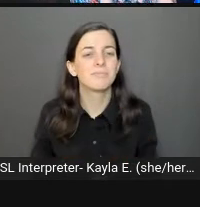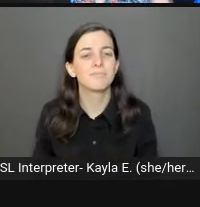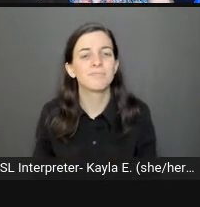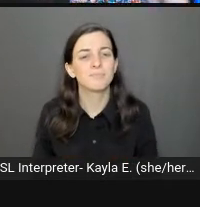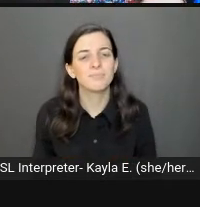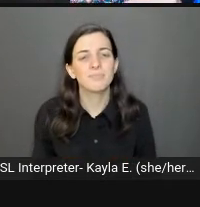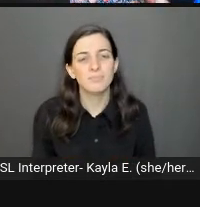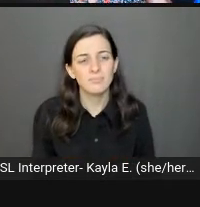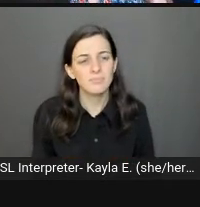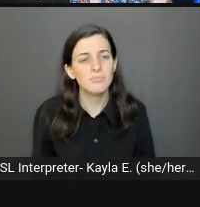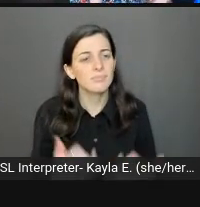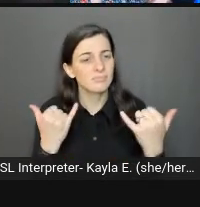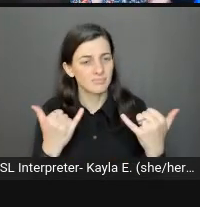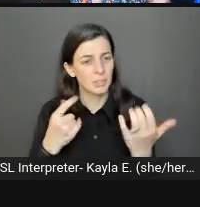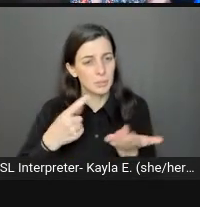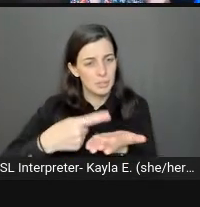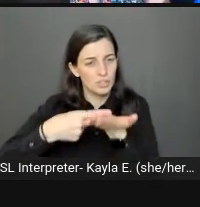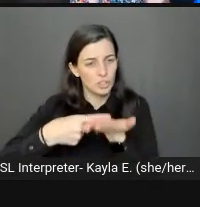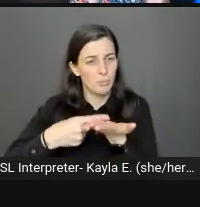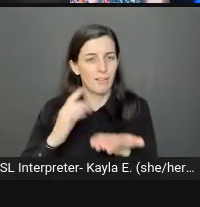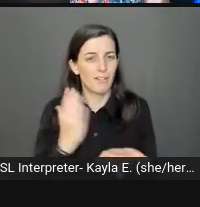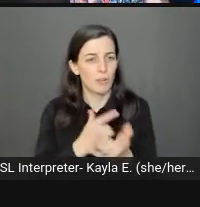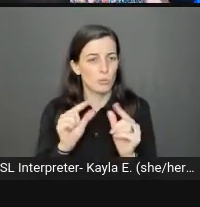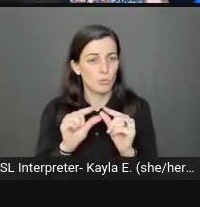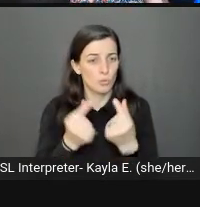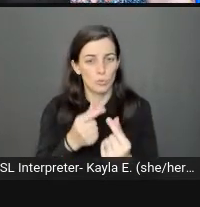Let's talk about the groups that are often left out of accessibility.